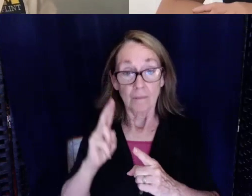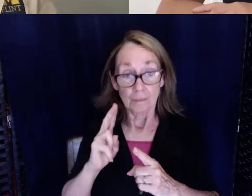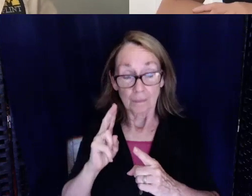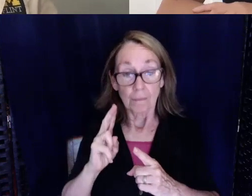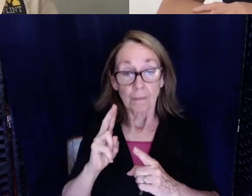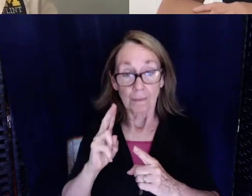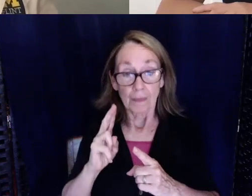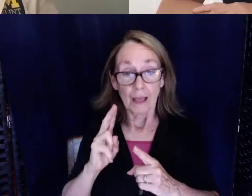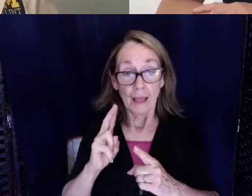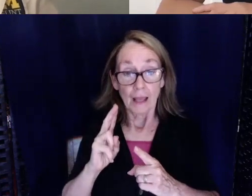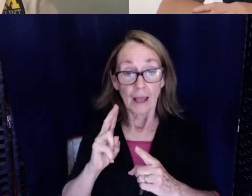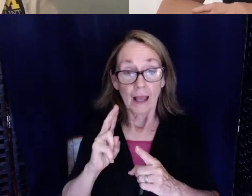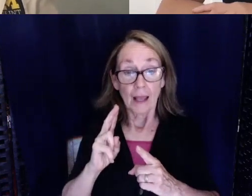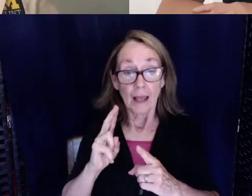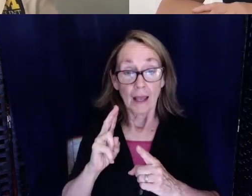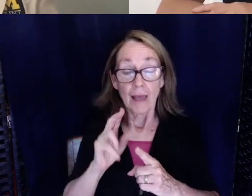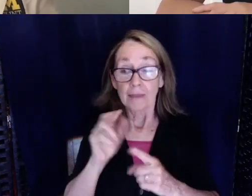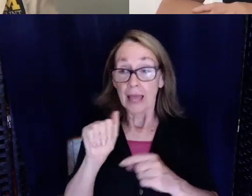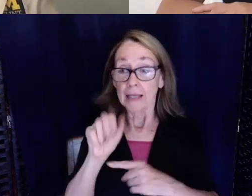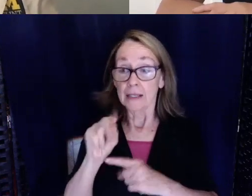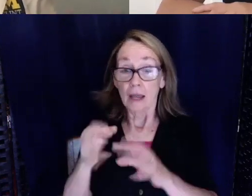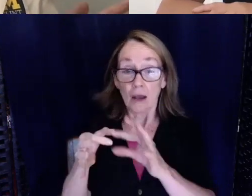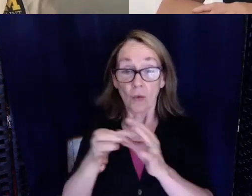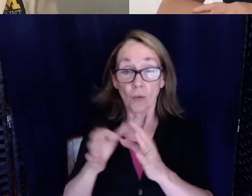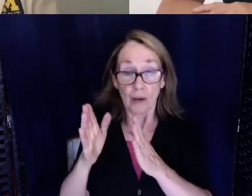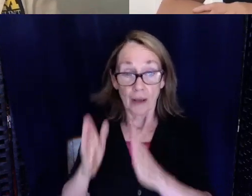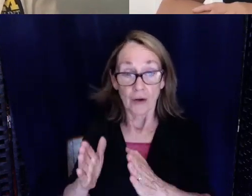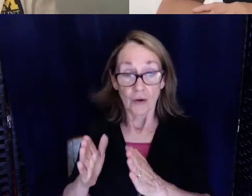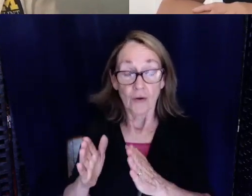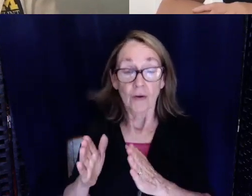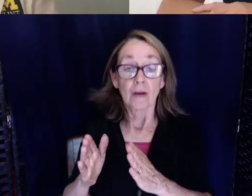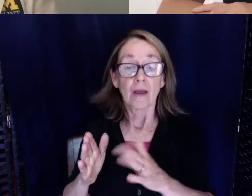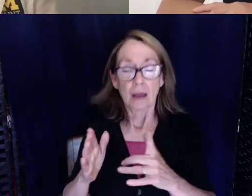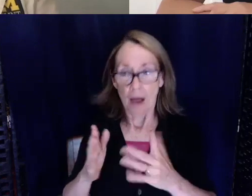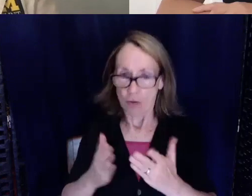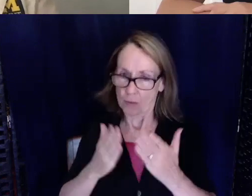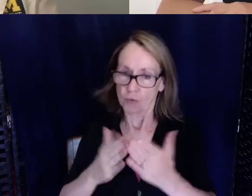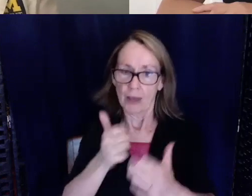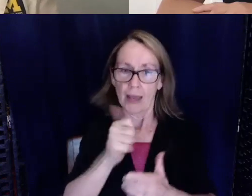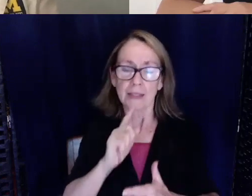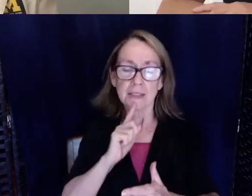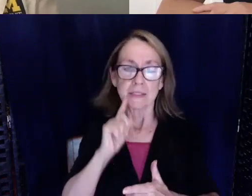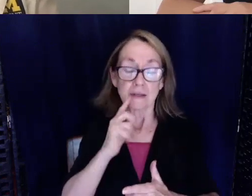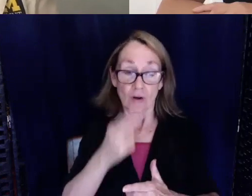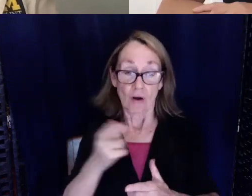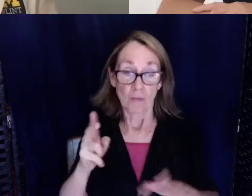and that's the advice I need to give to every deaf and hard of hearing person that's struggling right now with the pandemic,